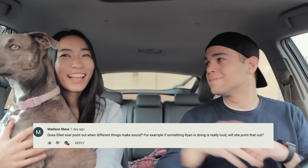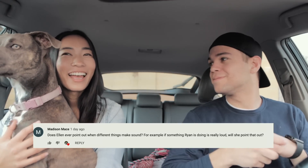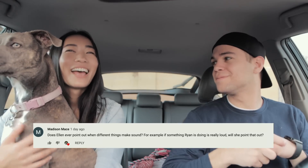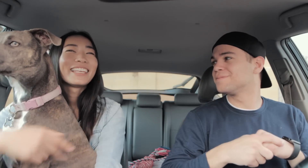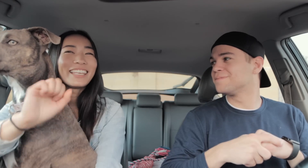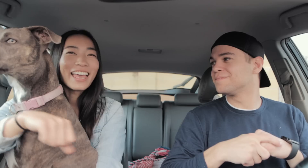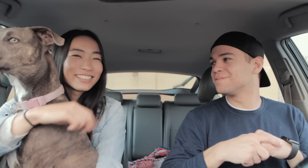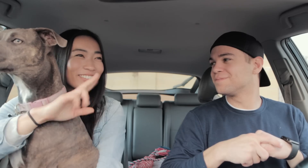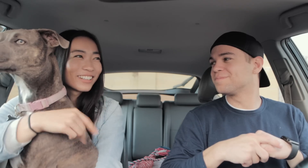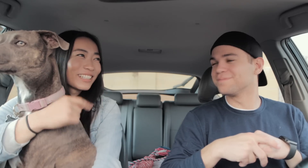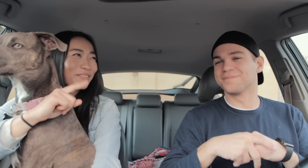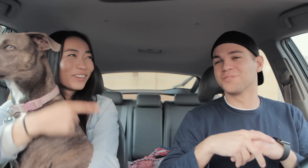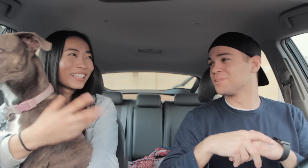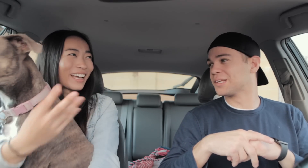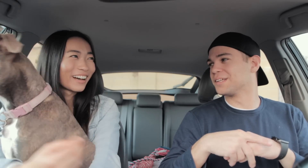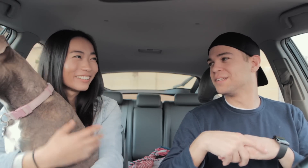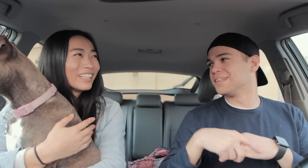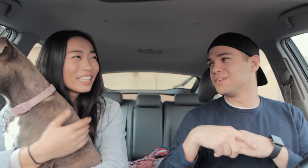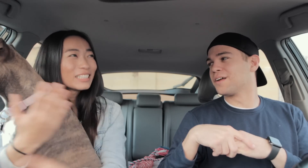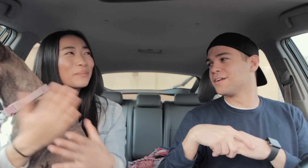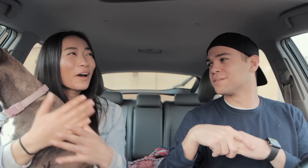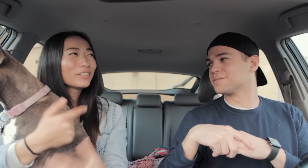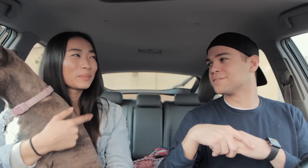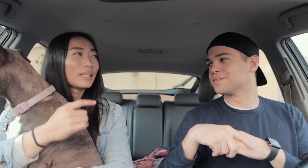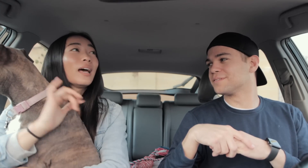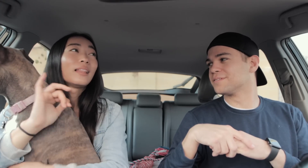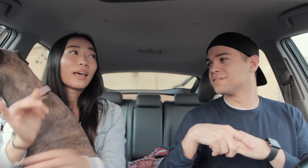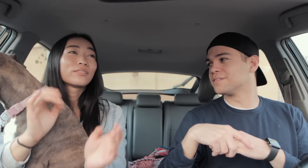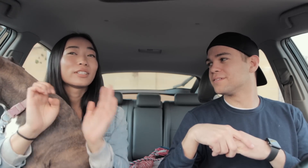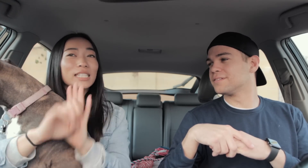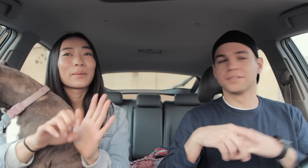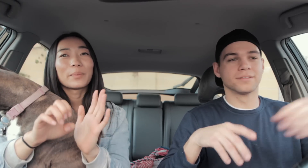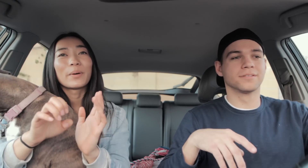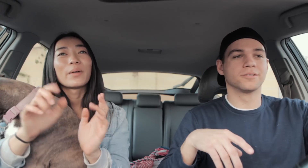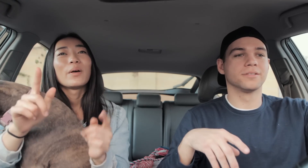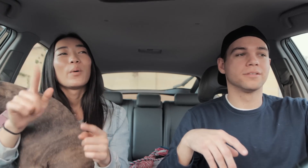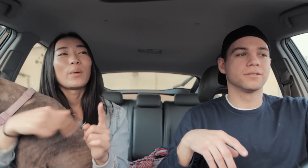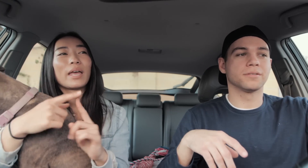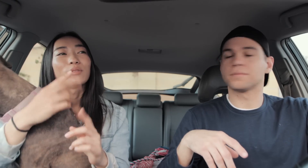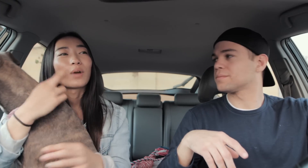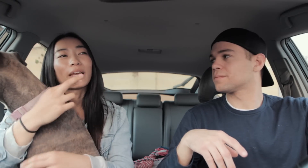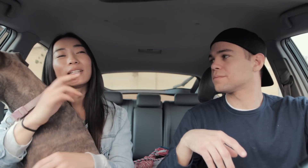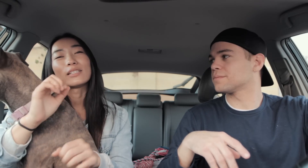yes of course I point it out because it bothers me like for example when Ryan is